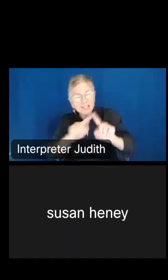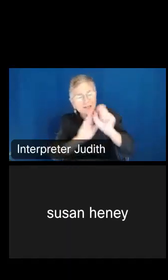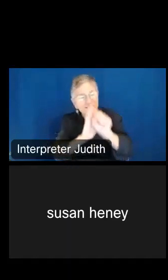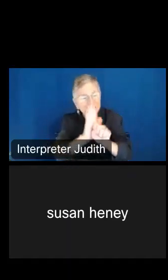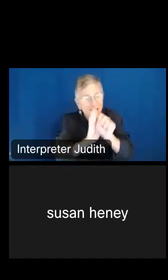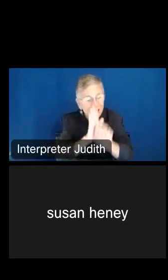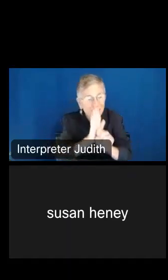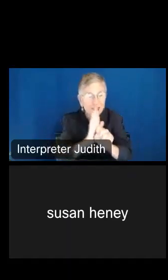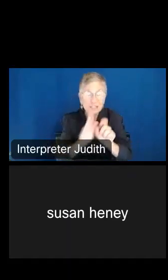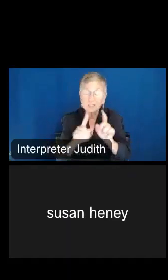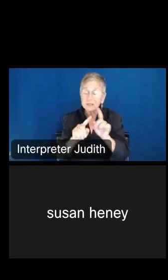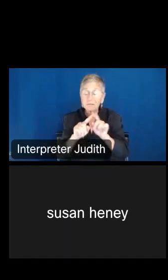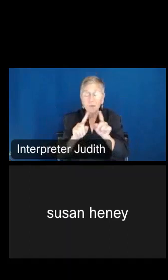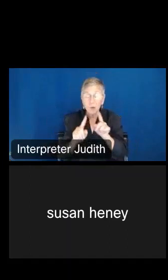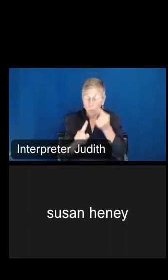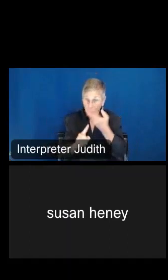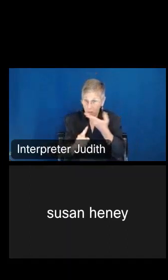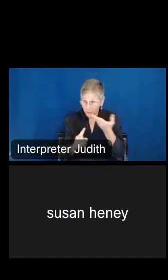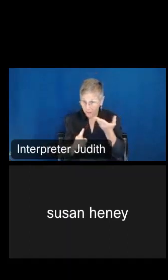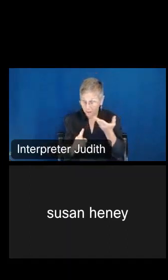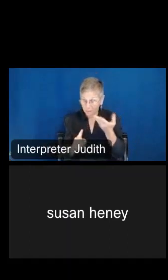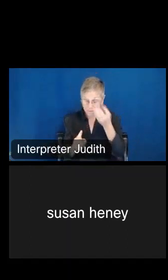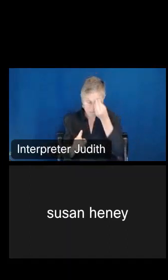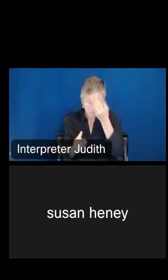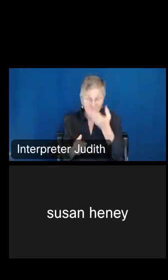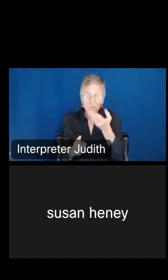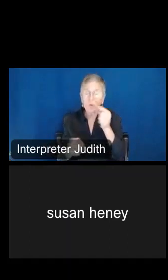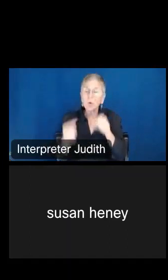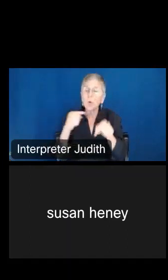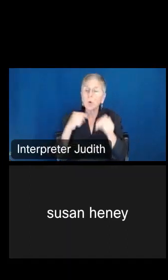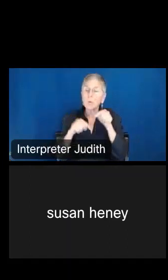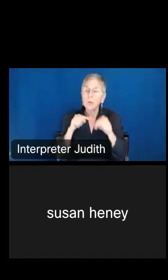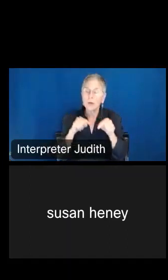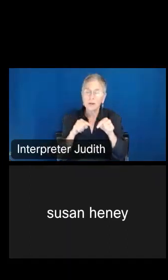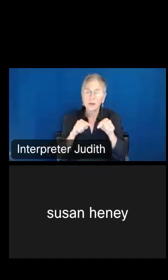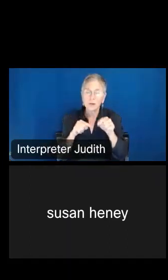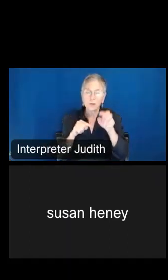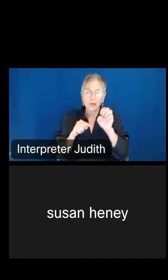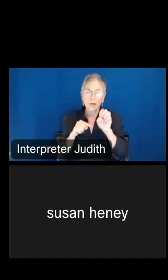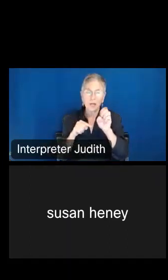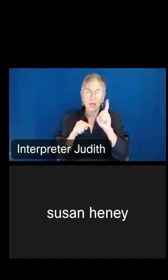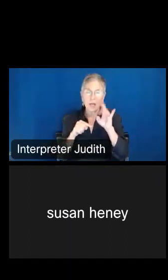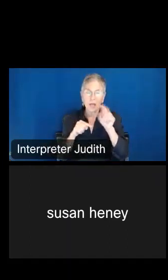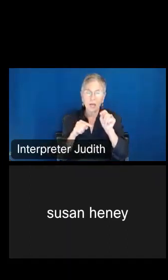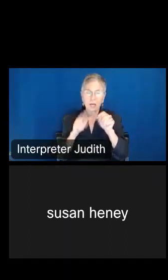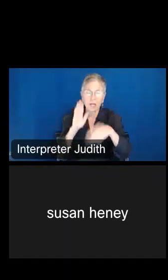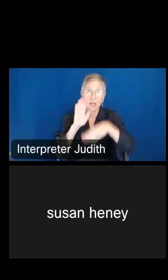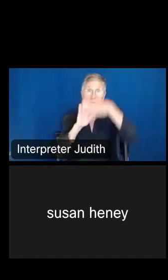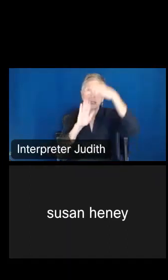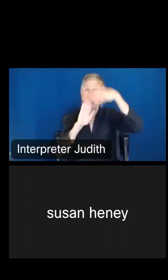to note, again, is to go back to and edit this table, top of the screen, customized